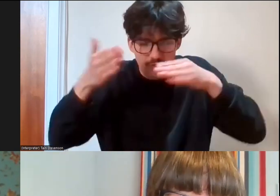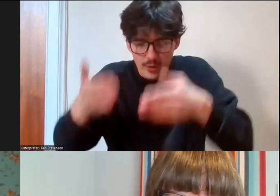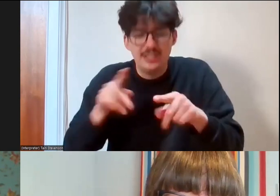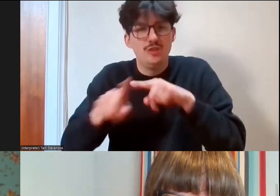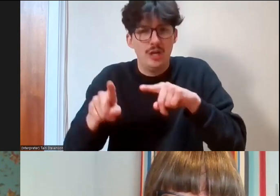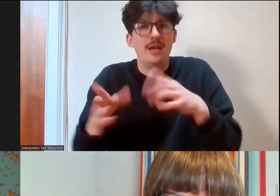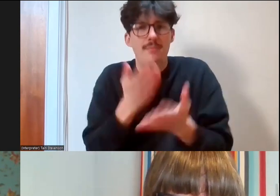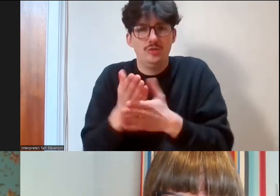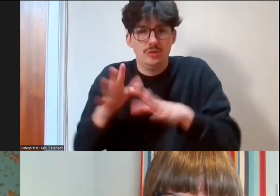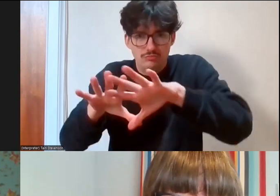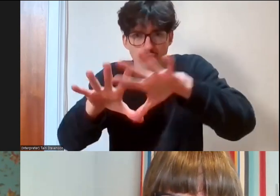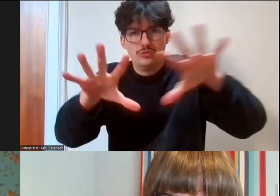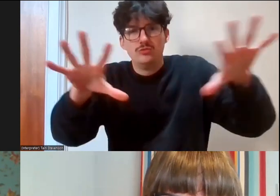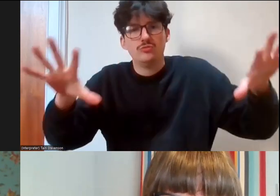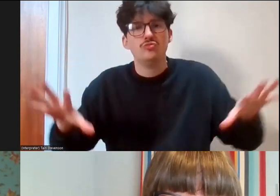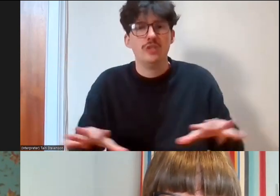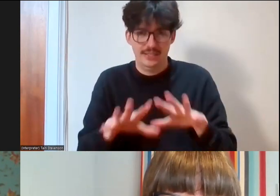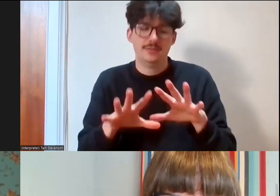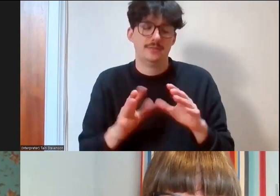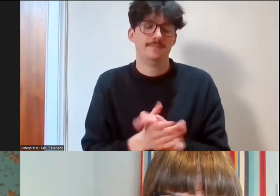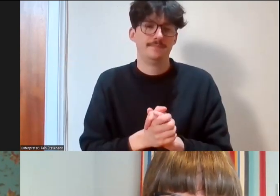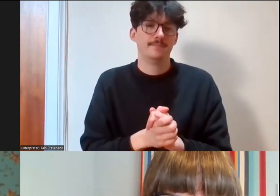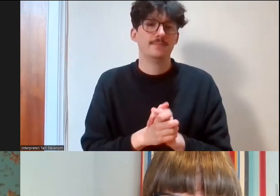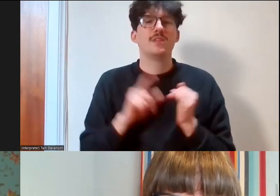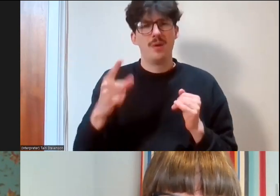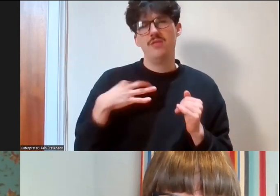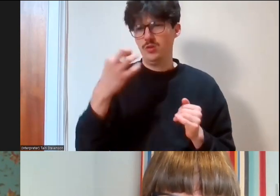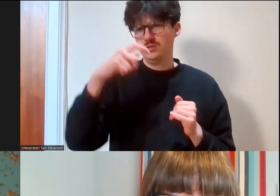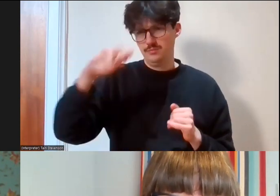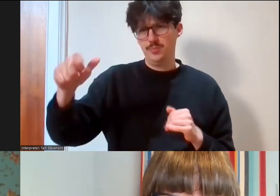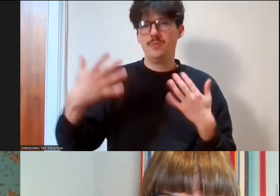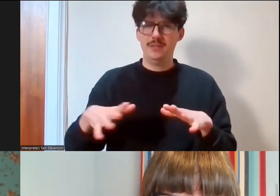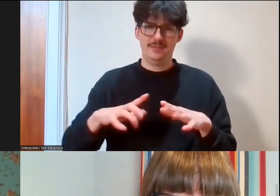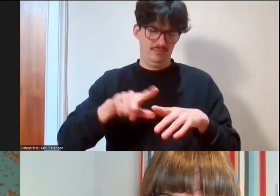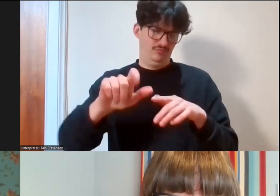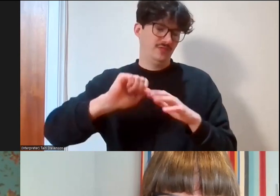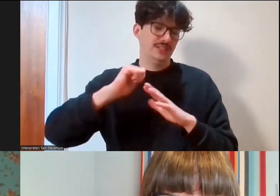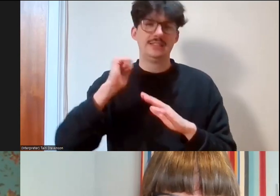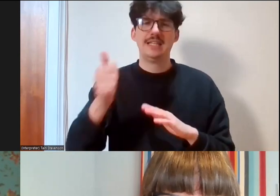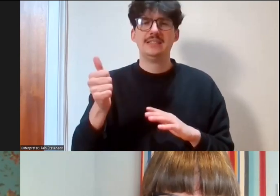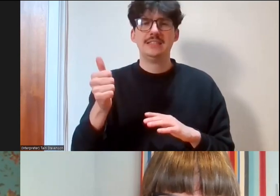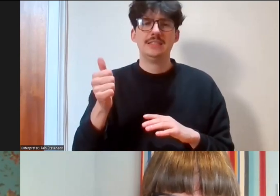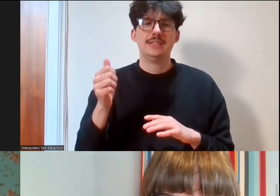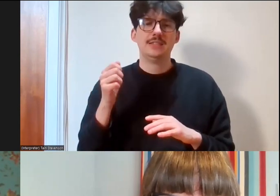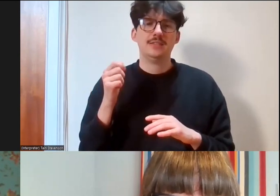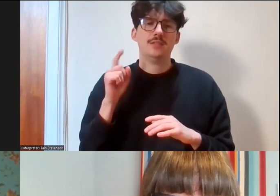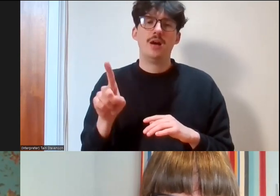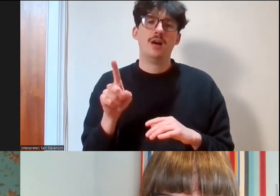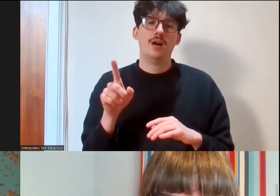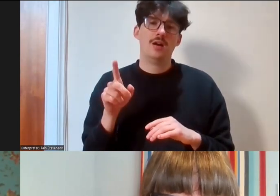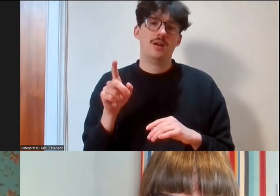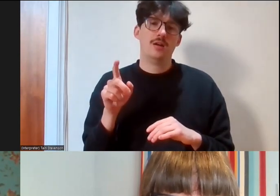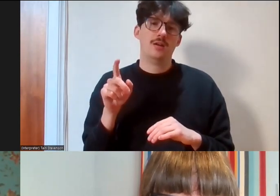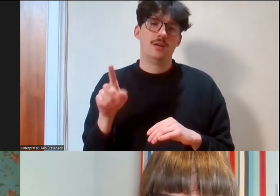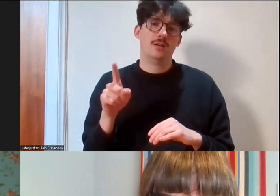are brilliant you know they're really, really good, you know, but we've some of the, you know,